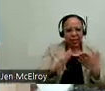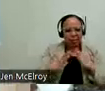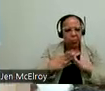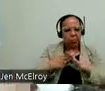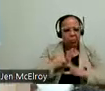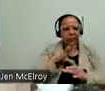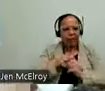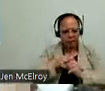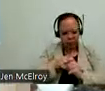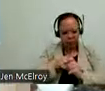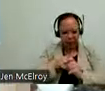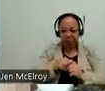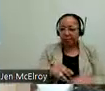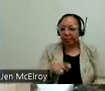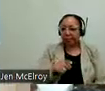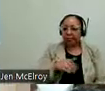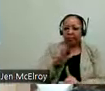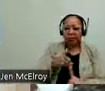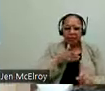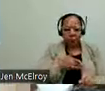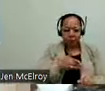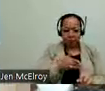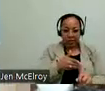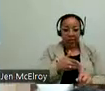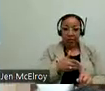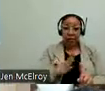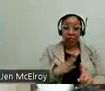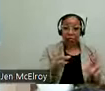focus of the formal title, information coordinator, but that is the focus of